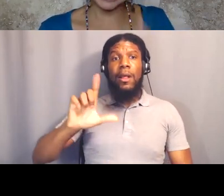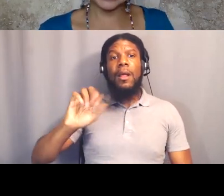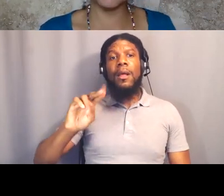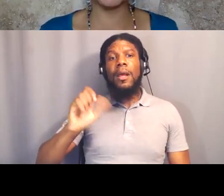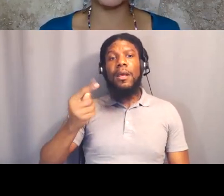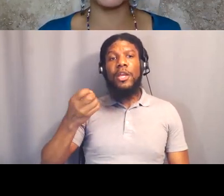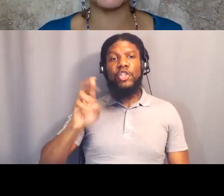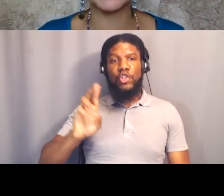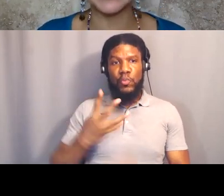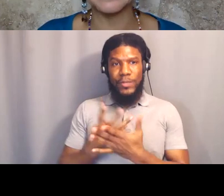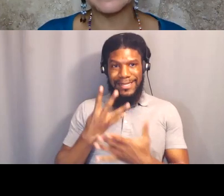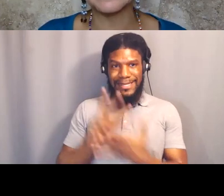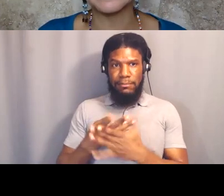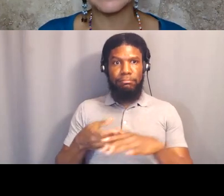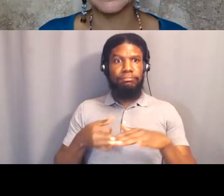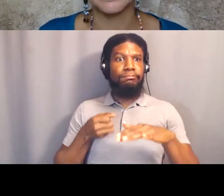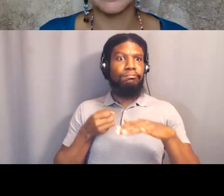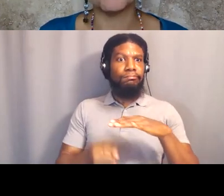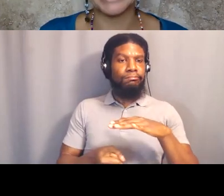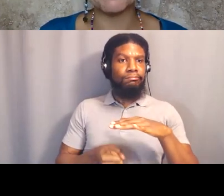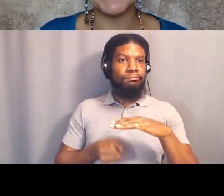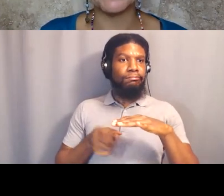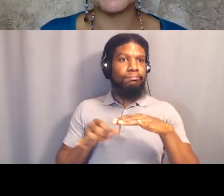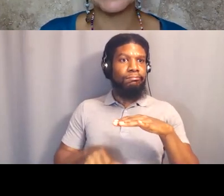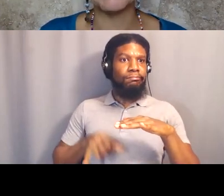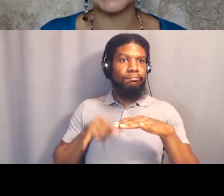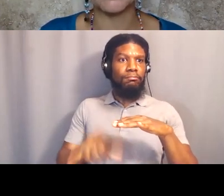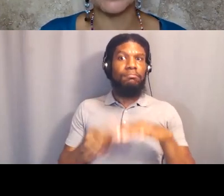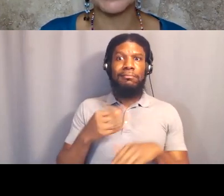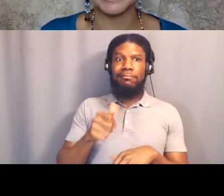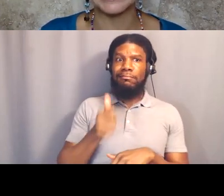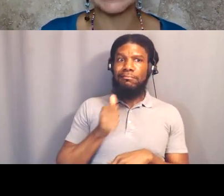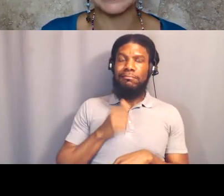And was one of the youngest Black Panthers to be incarcerated.